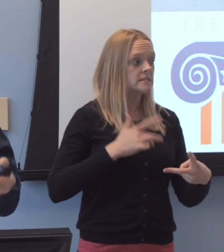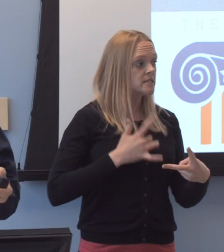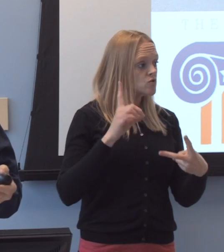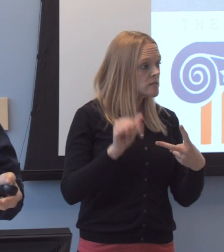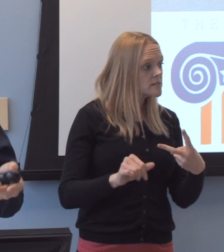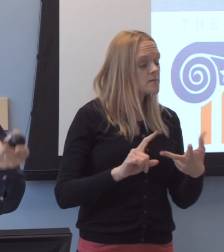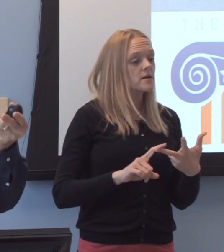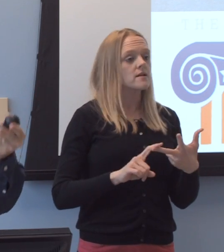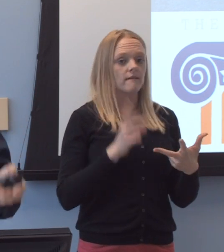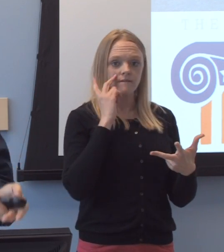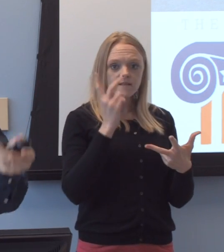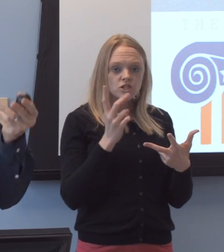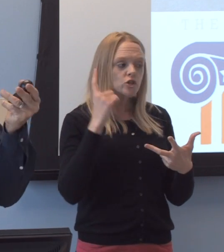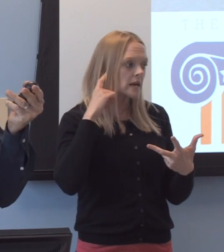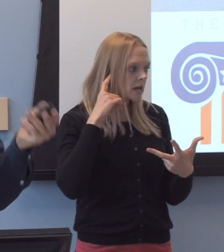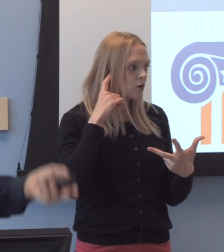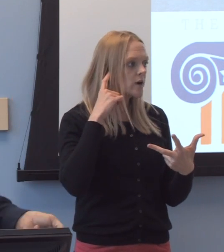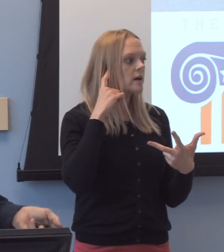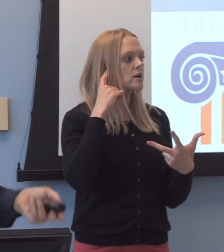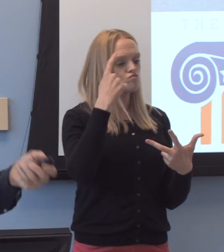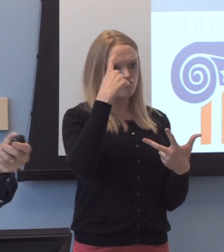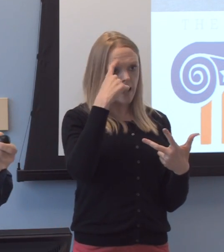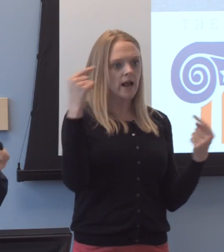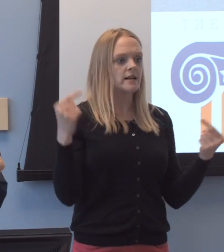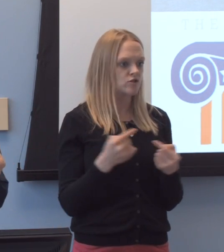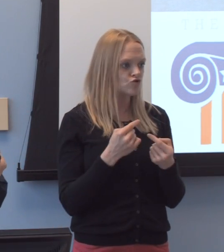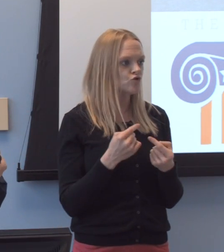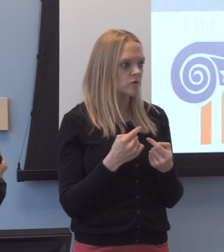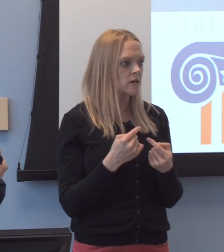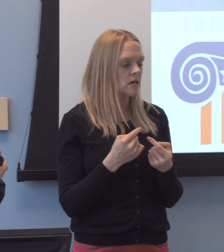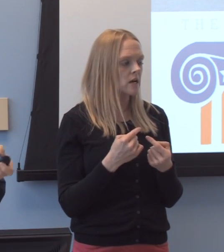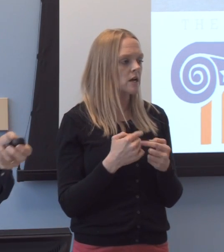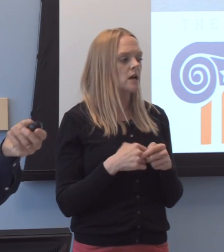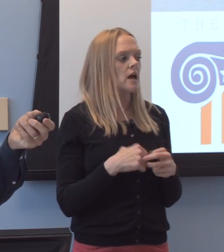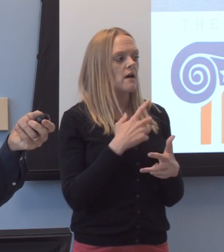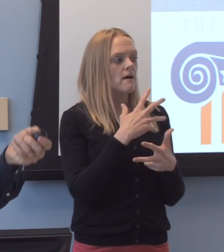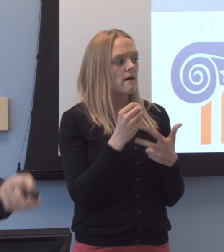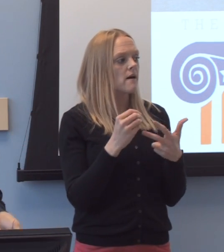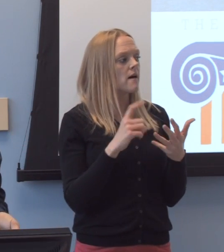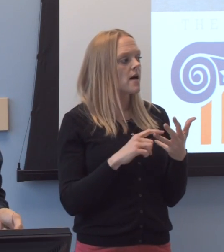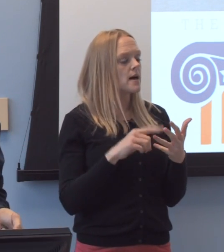or-or vision, hearing, brain injury, um, and PTSD.